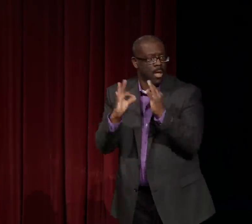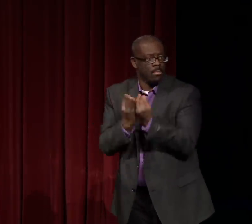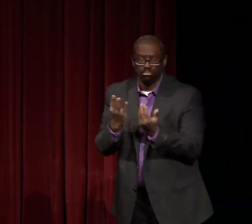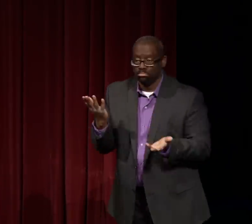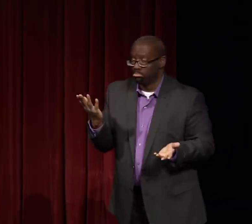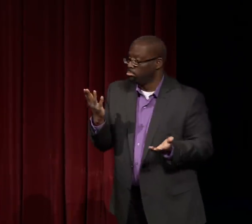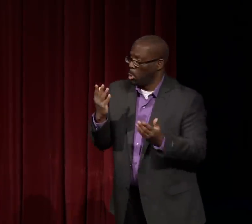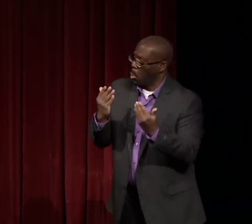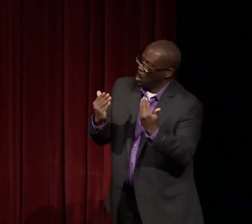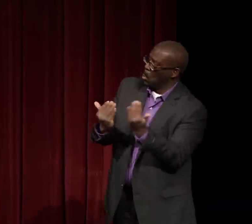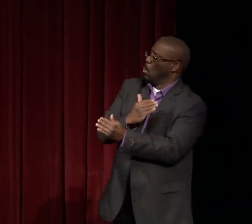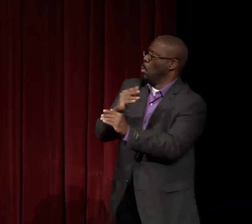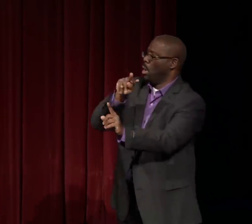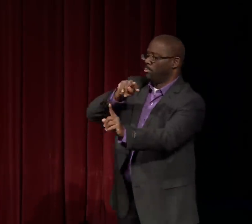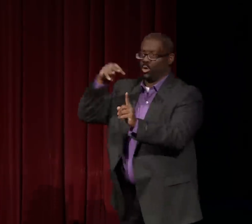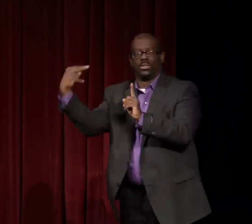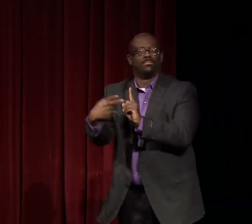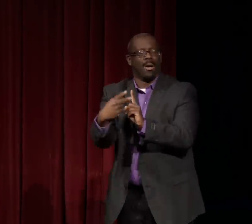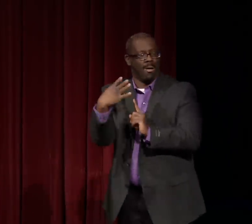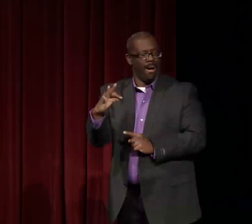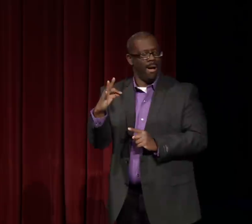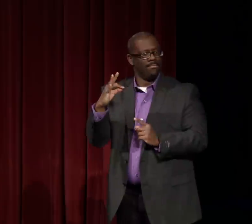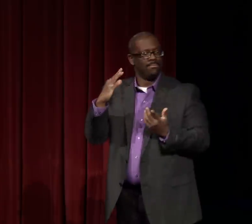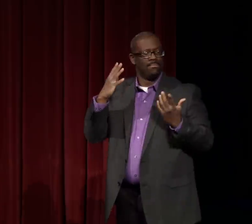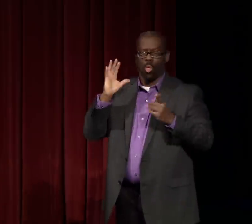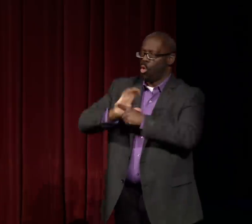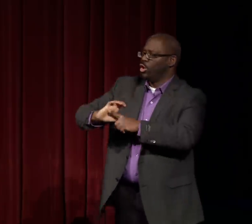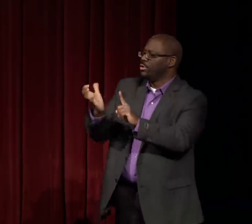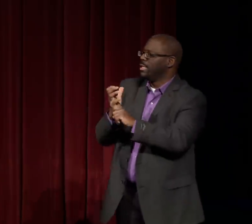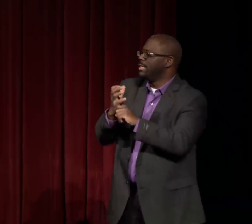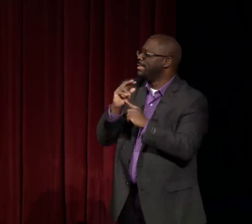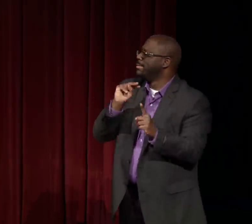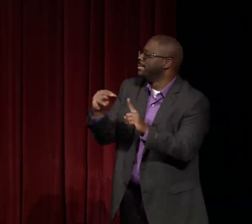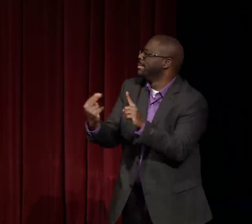But again, this goes to the concept, black deaf families,